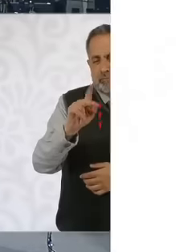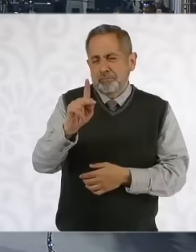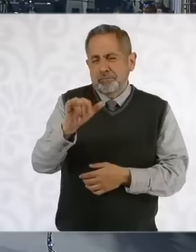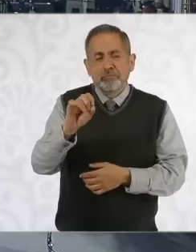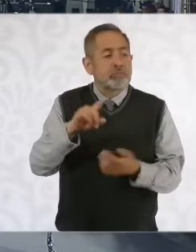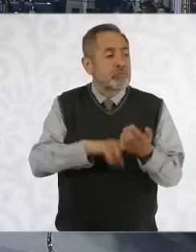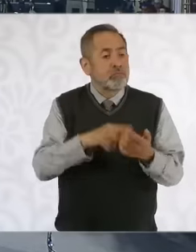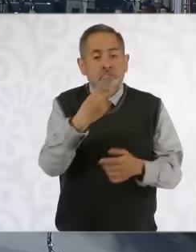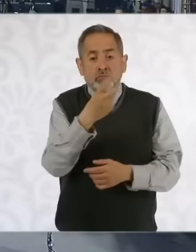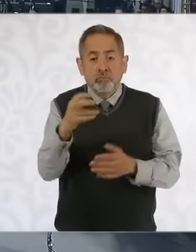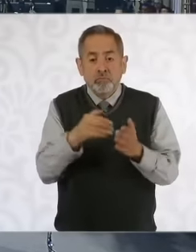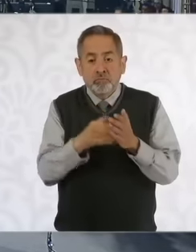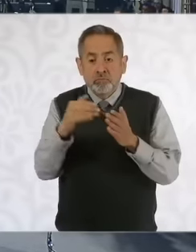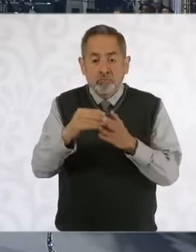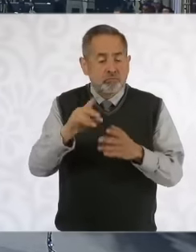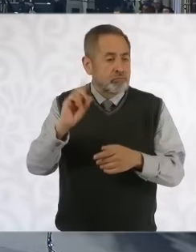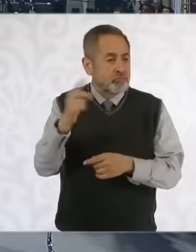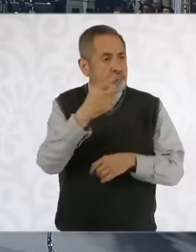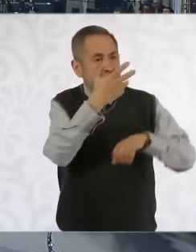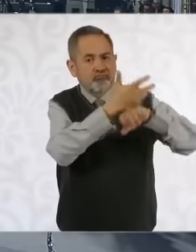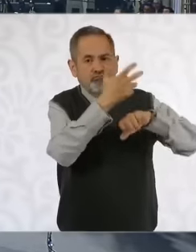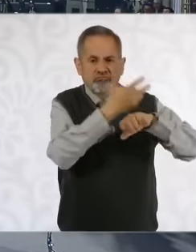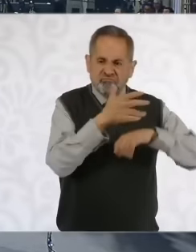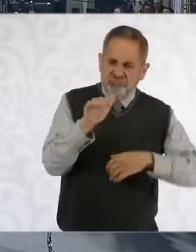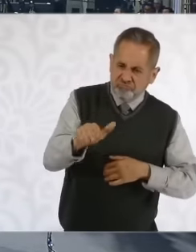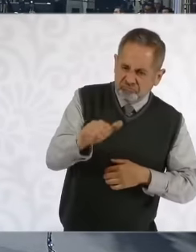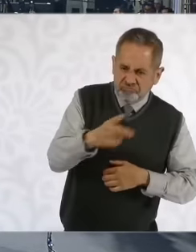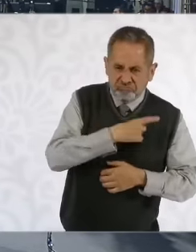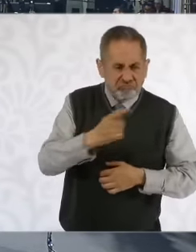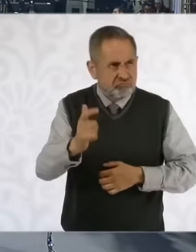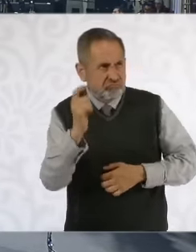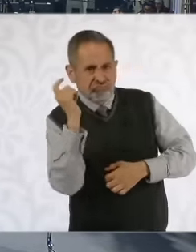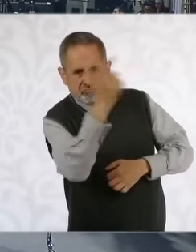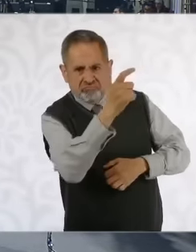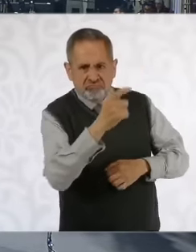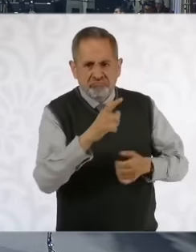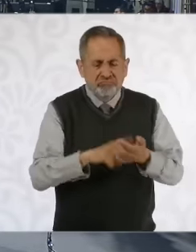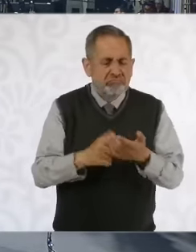American investors demand to pay be paid from the Mexican treasury and above all because